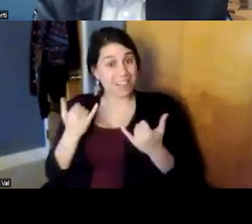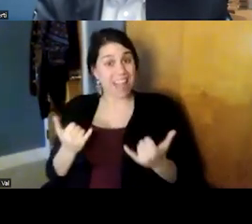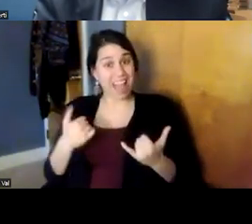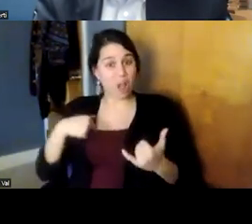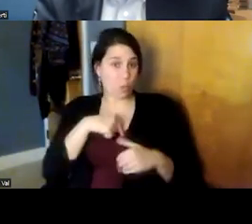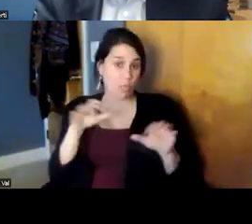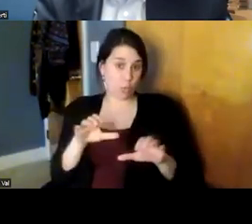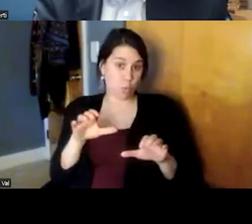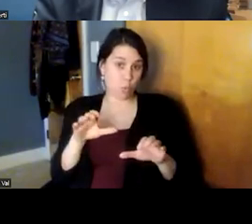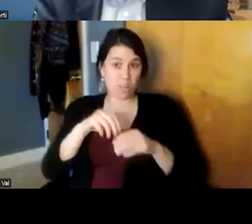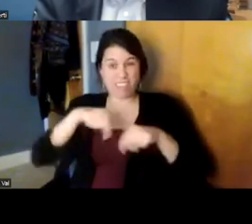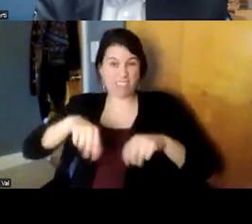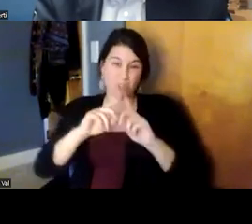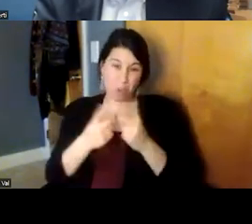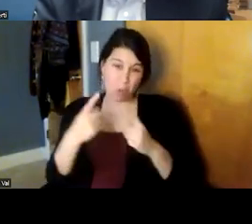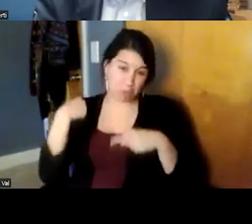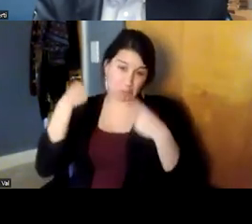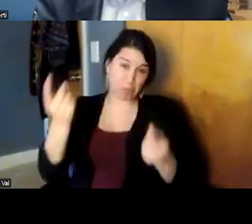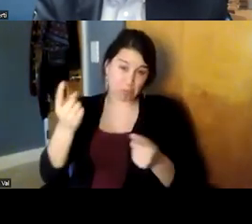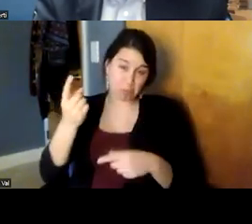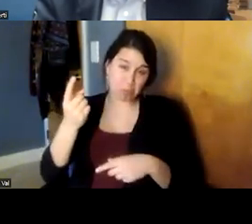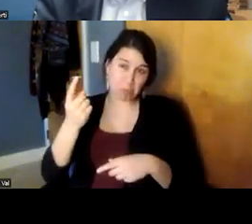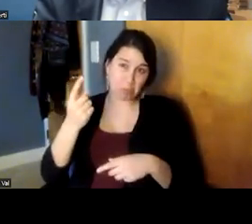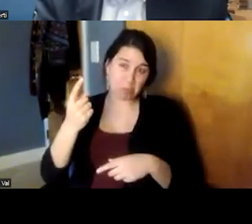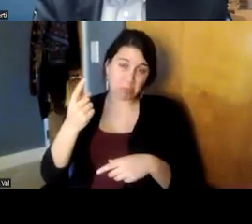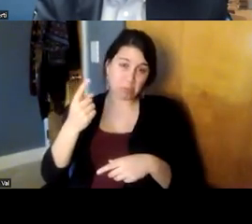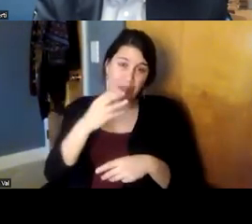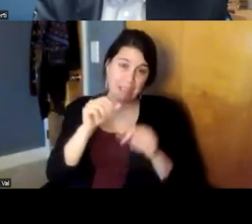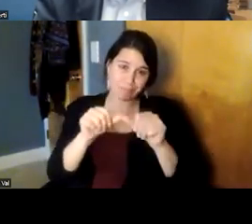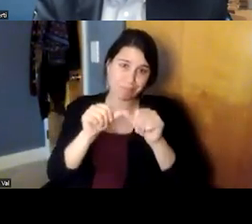think in the department for a number of years and continue to do in a growing and vibrant way